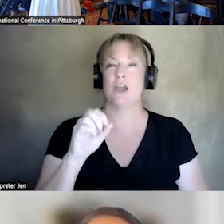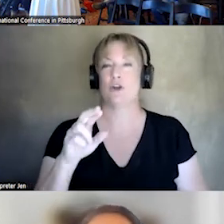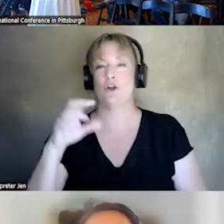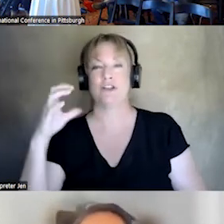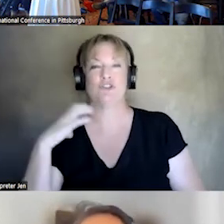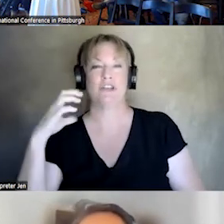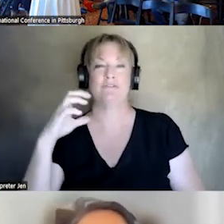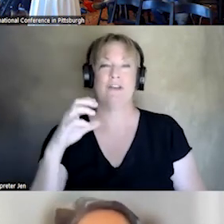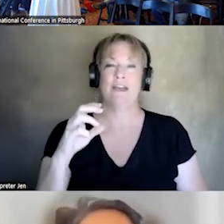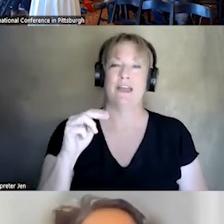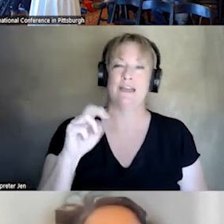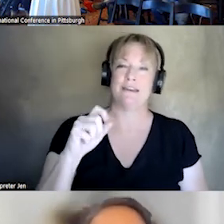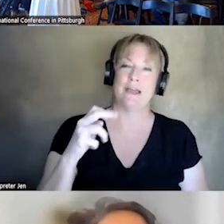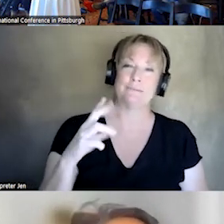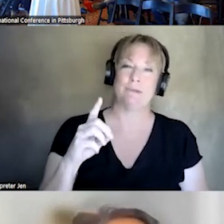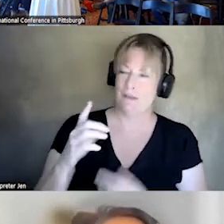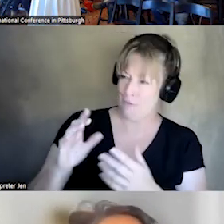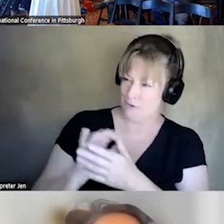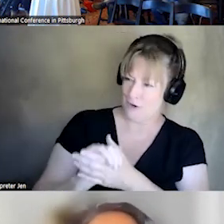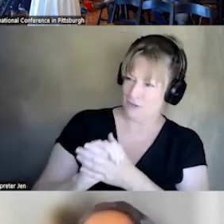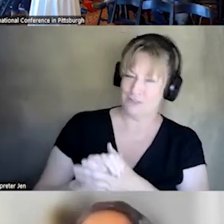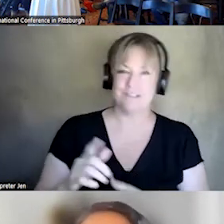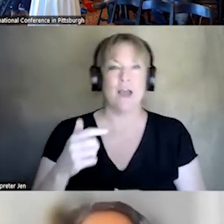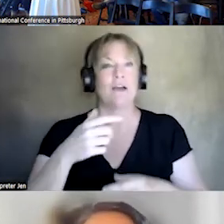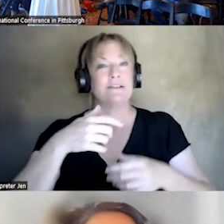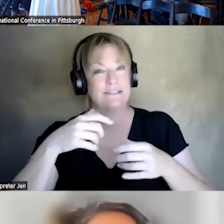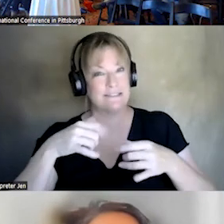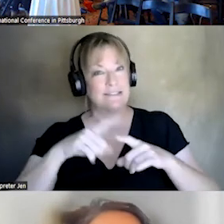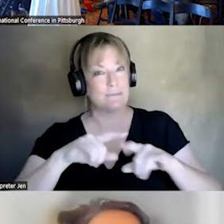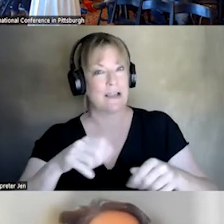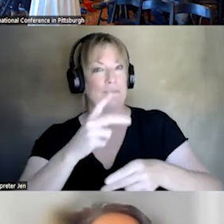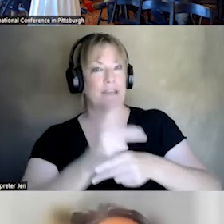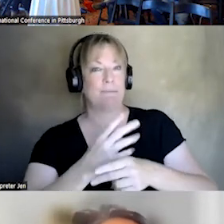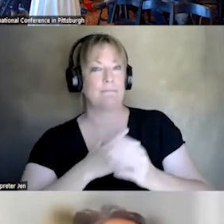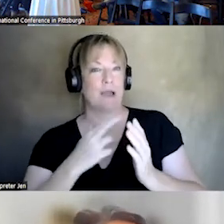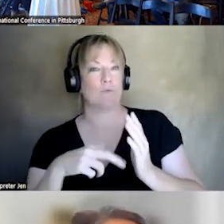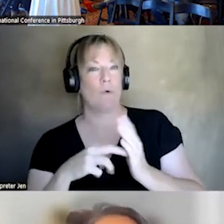CONGRATULATIONS. >> MAINTAINING MY ROLE IN MICHIGAN, I RECONFIGURED